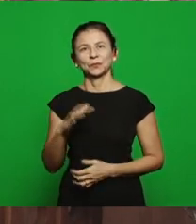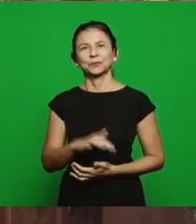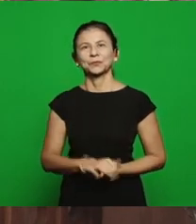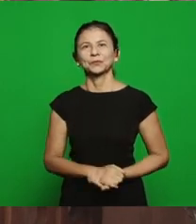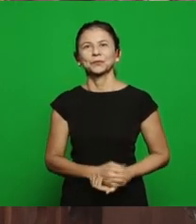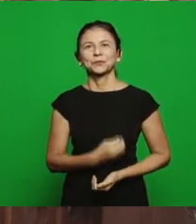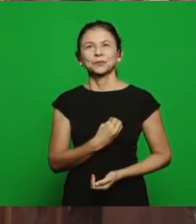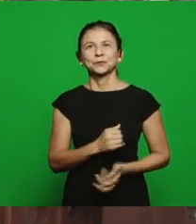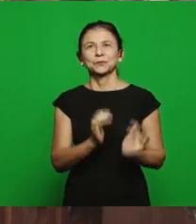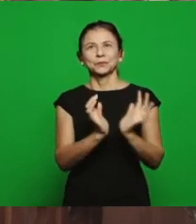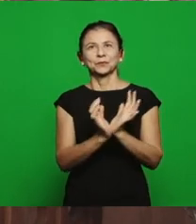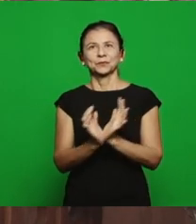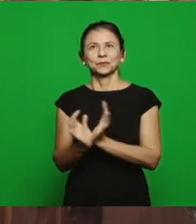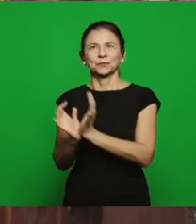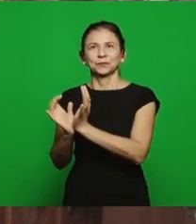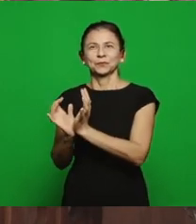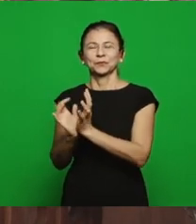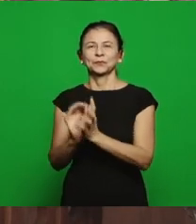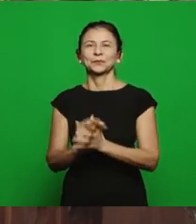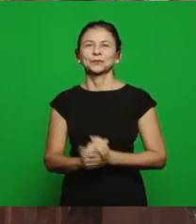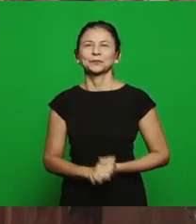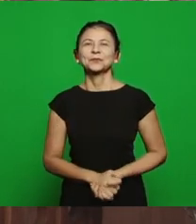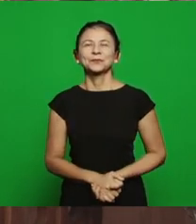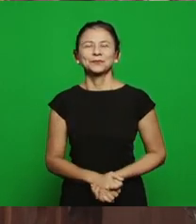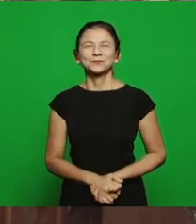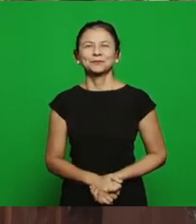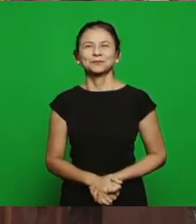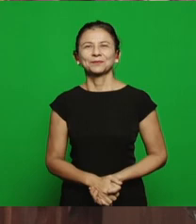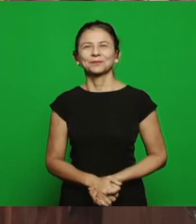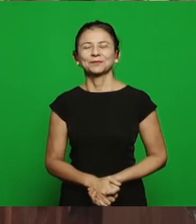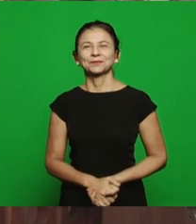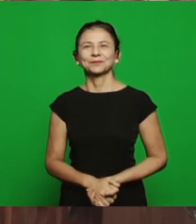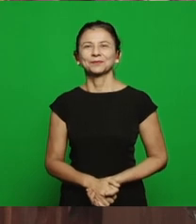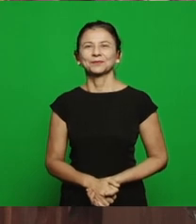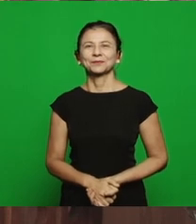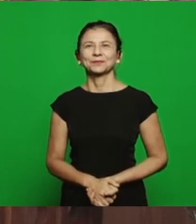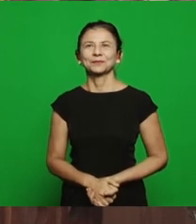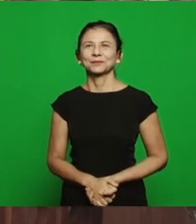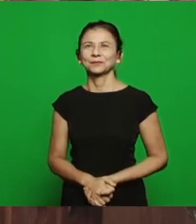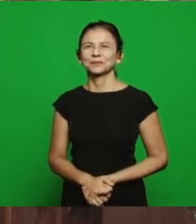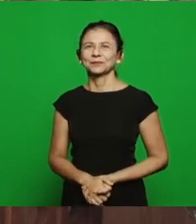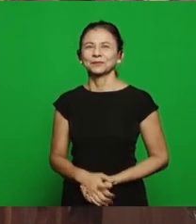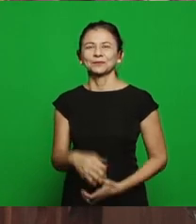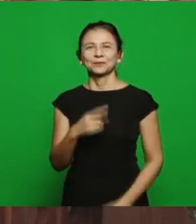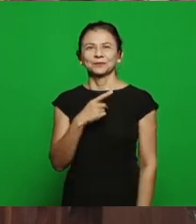it’s a group that is, that’s here, it’s the group we also have Pastor Amadeu with us